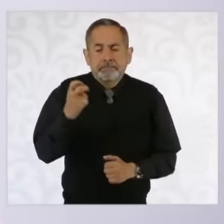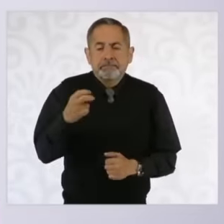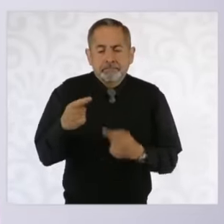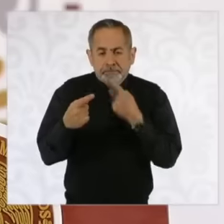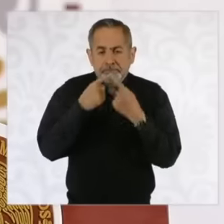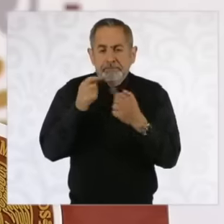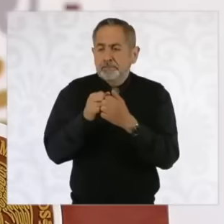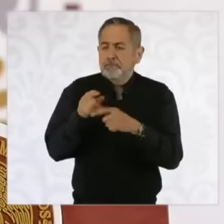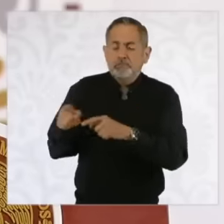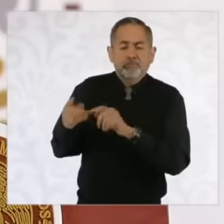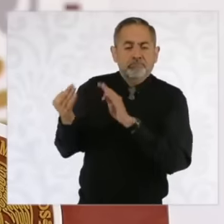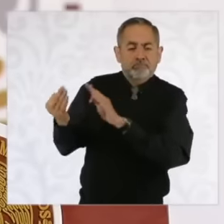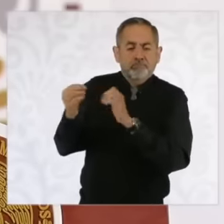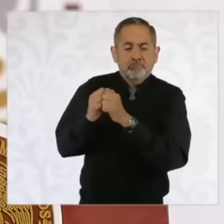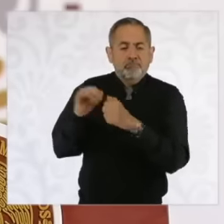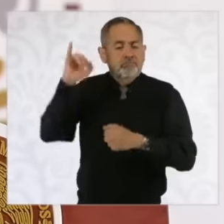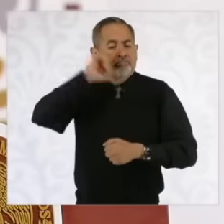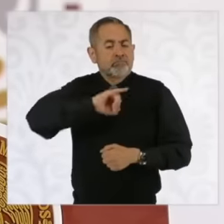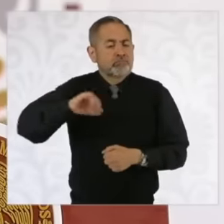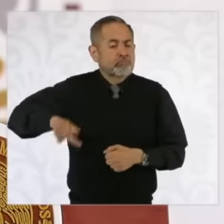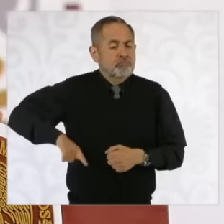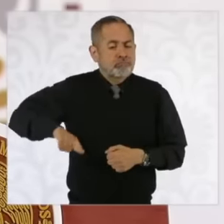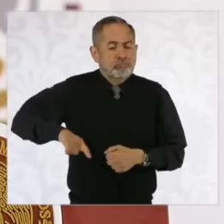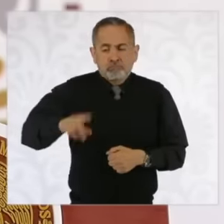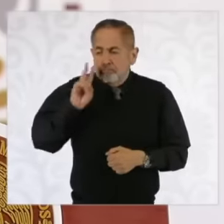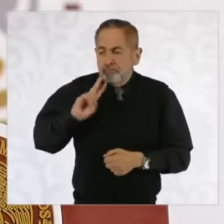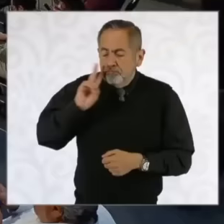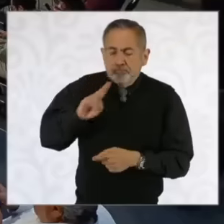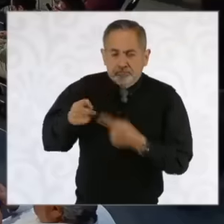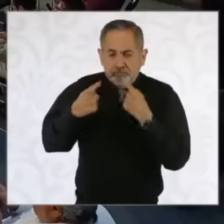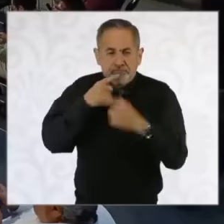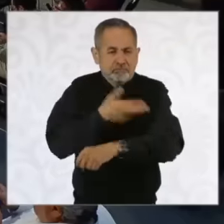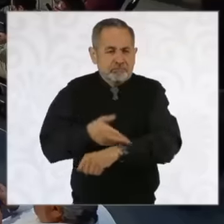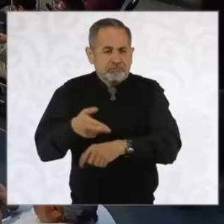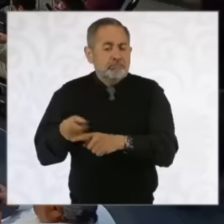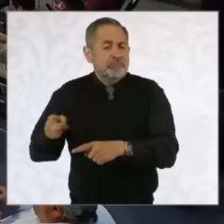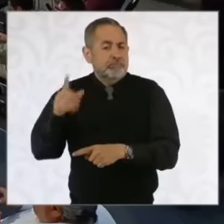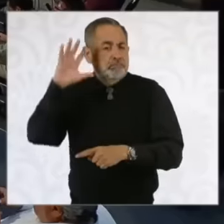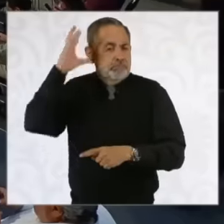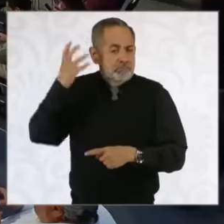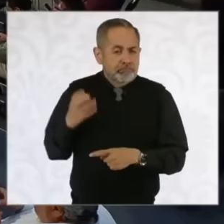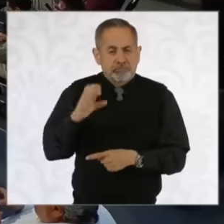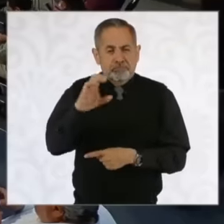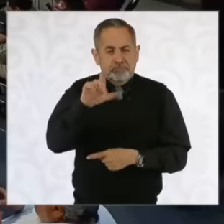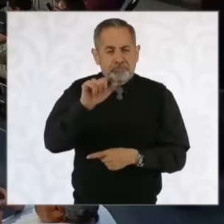of government. Well, let them take action on the matter. Clara is a very sensitive woman and I am